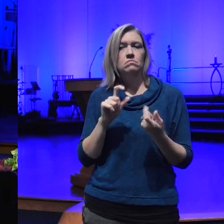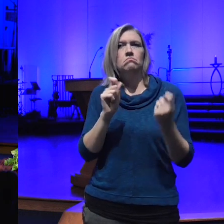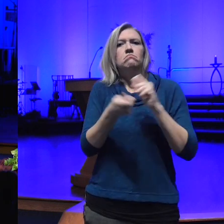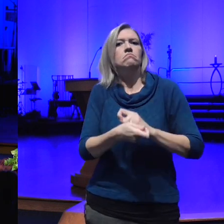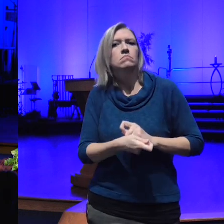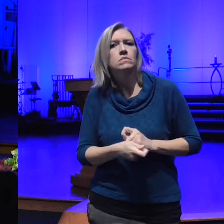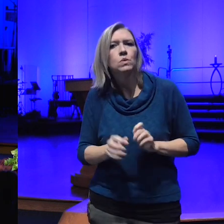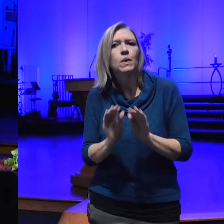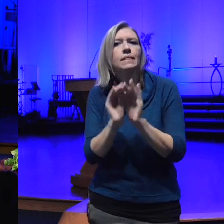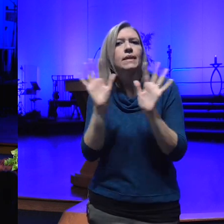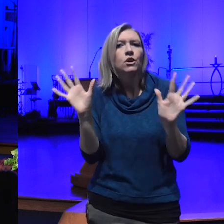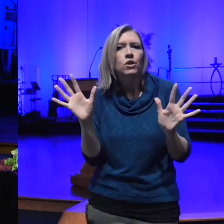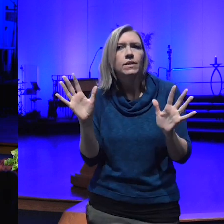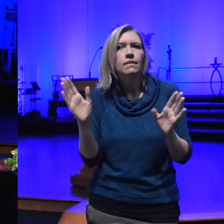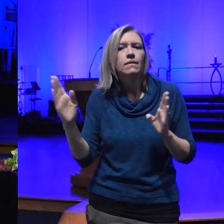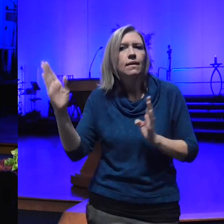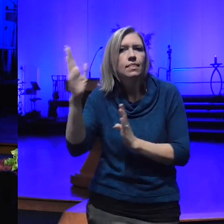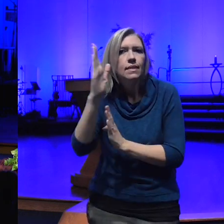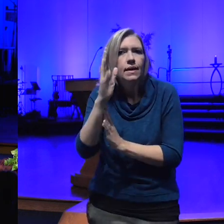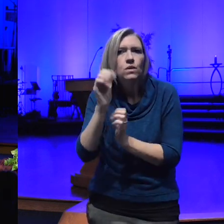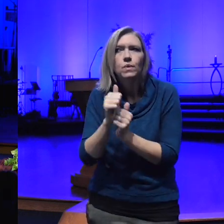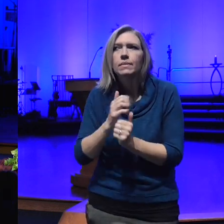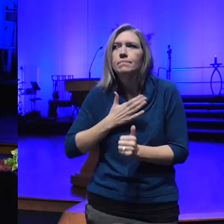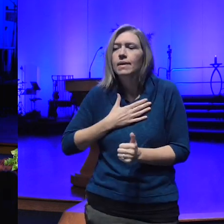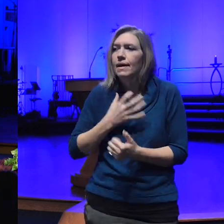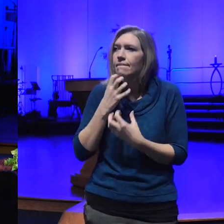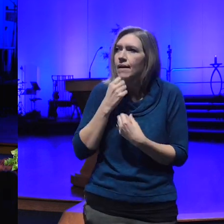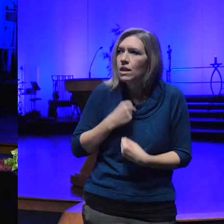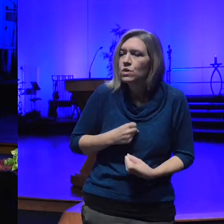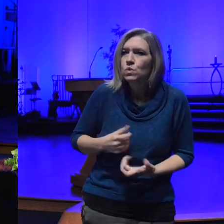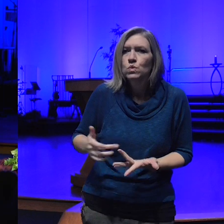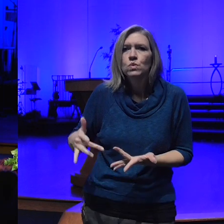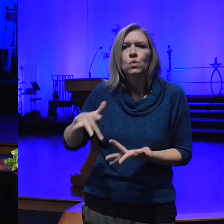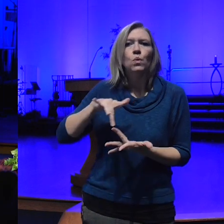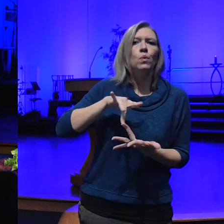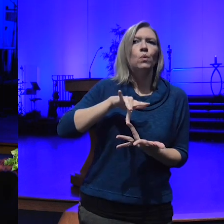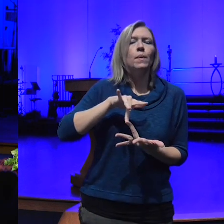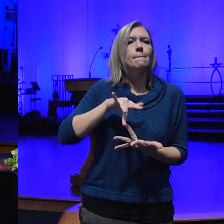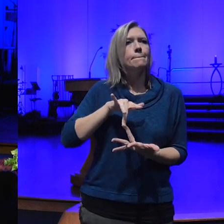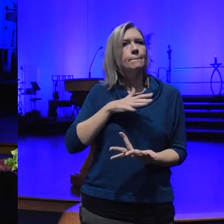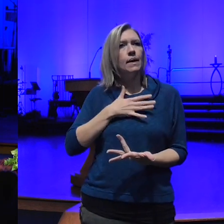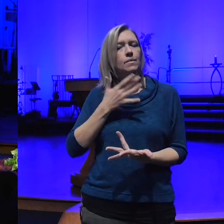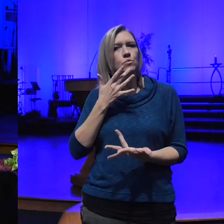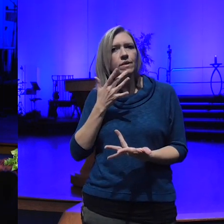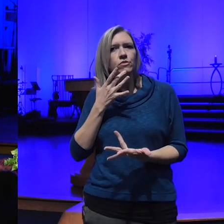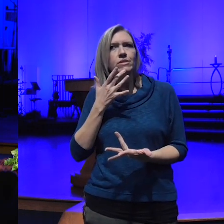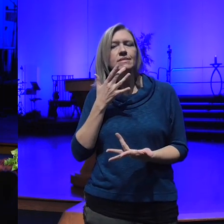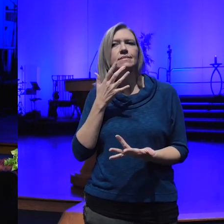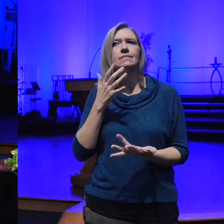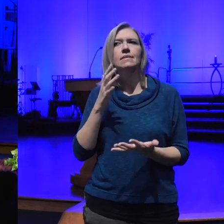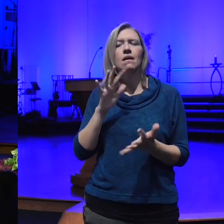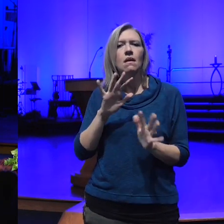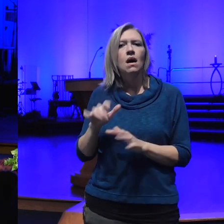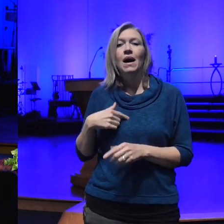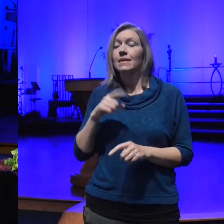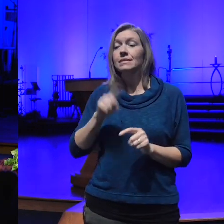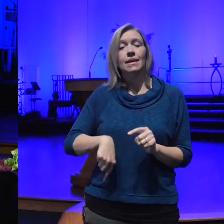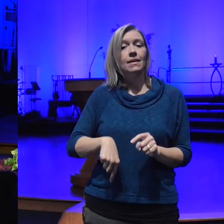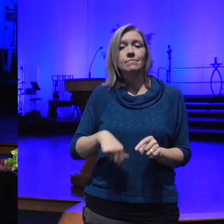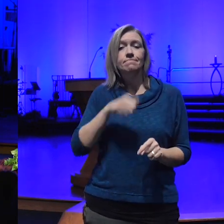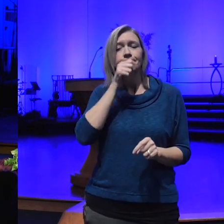with my values in alignment with my preferences I can't stay in confusion and have have that